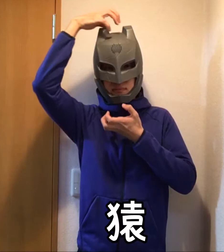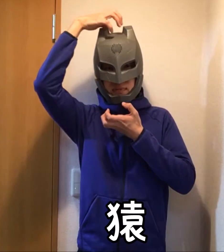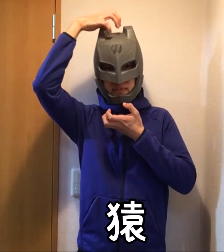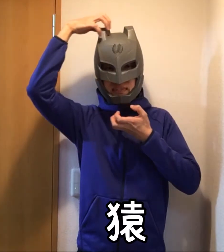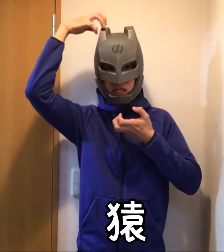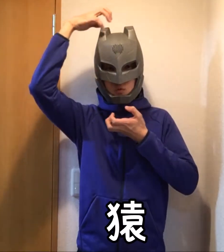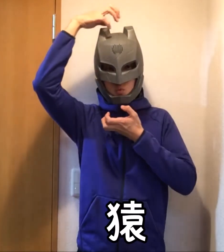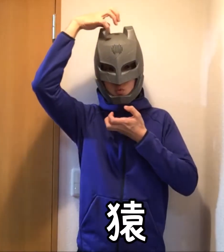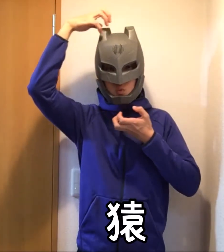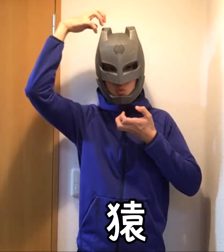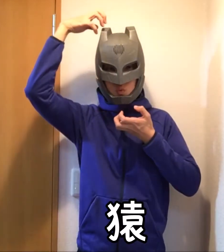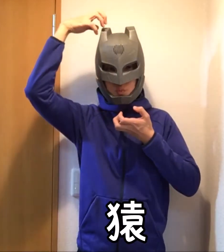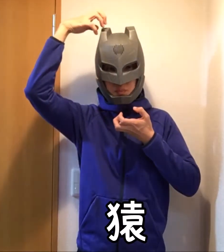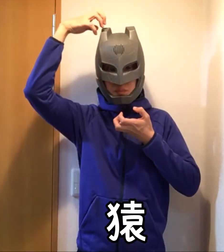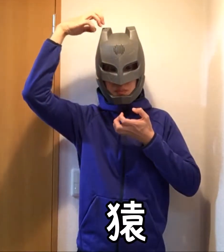Monkey / Ape